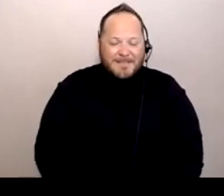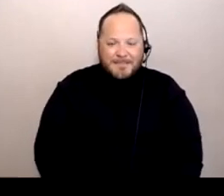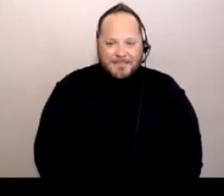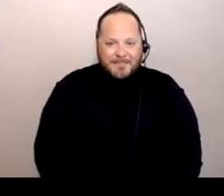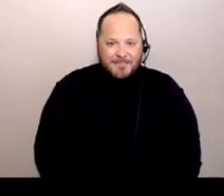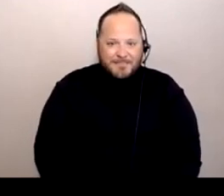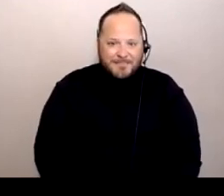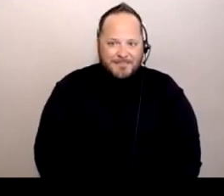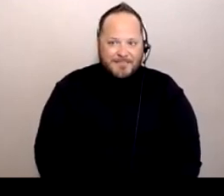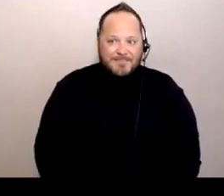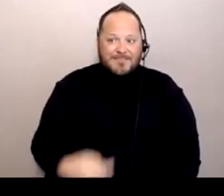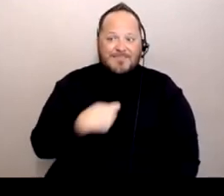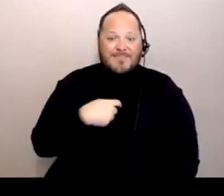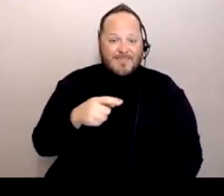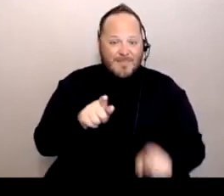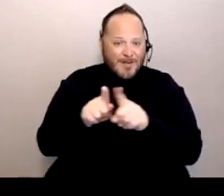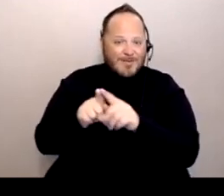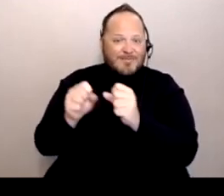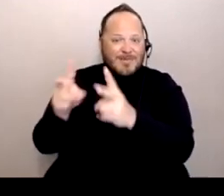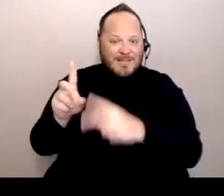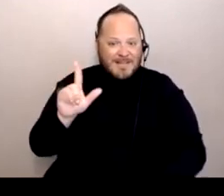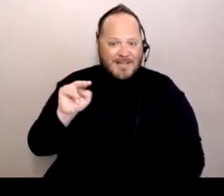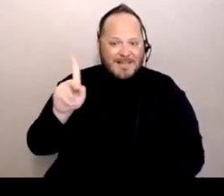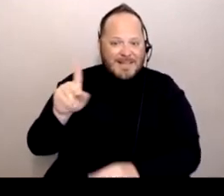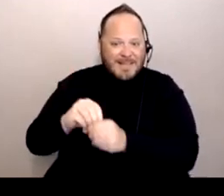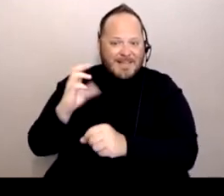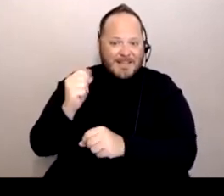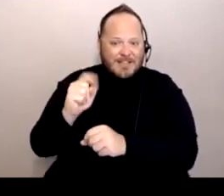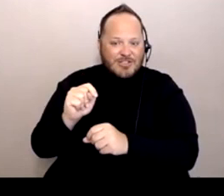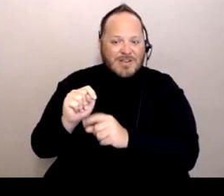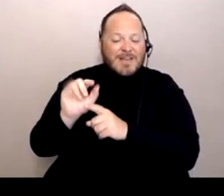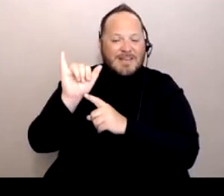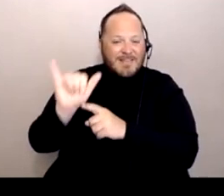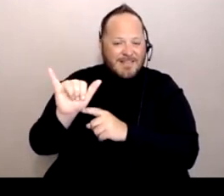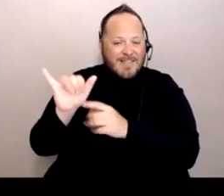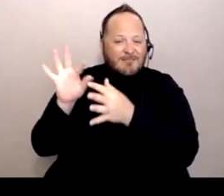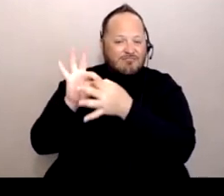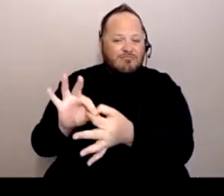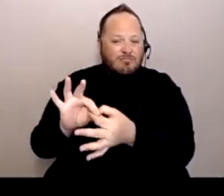I put a link in the chat to the statement from the Statement of Principles